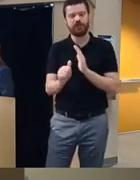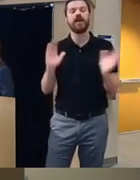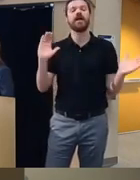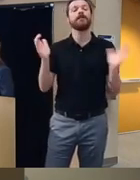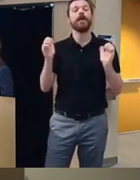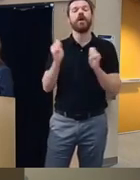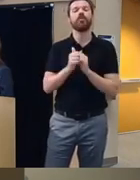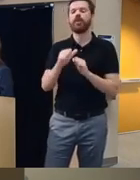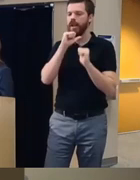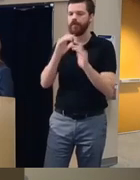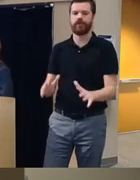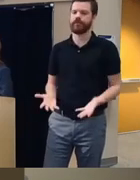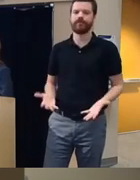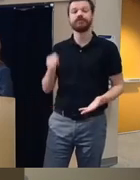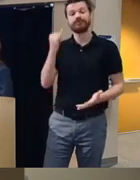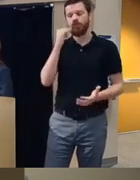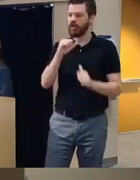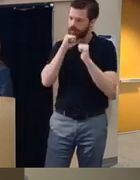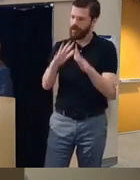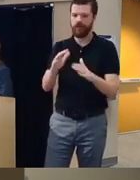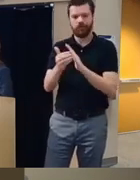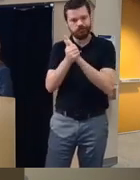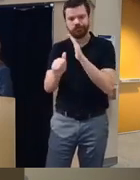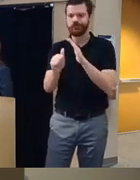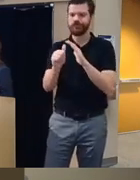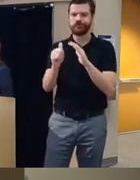at all if they didn't do any of their coping skills in between therapy sessions they had